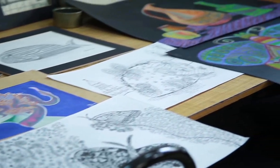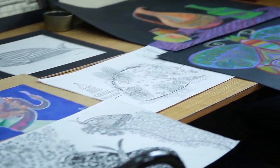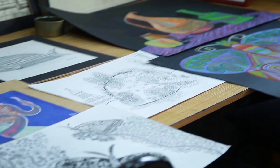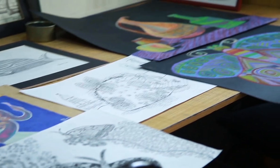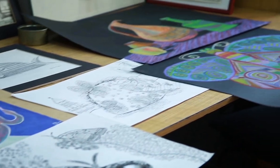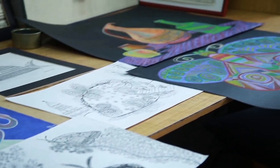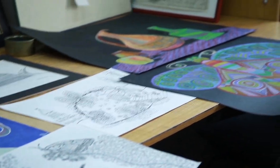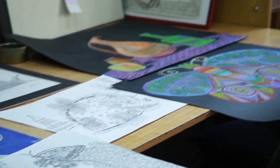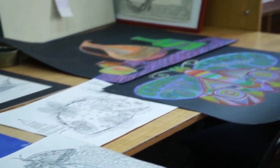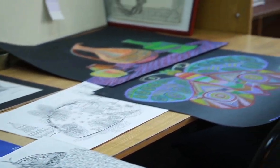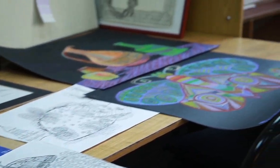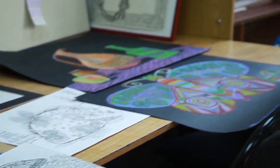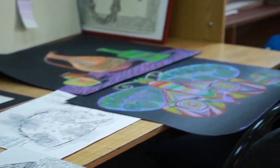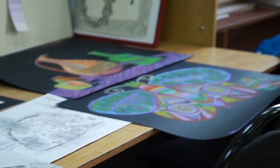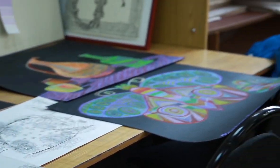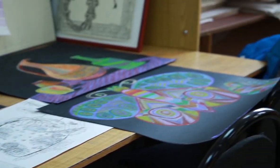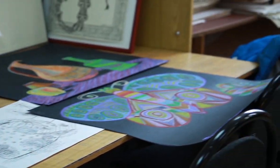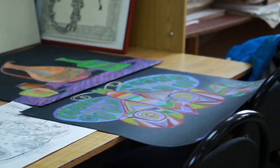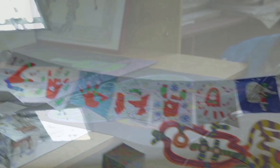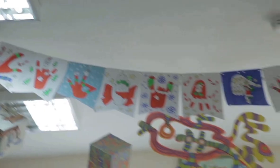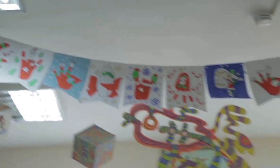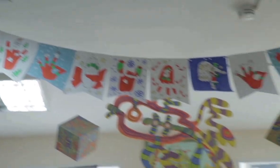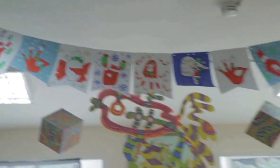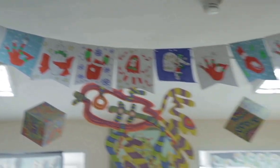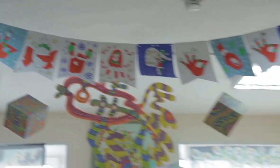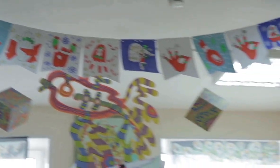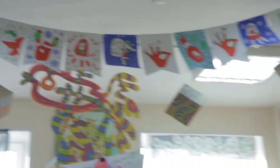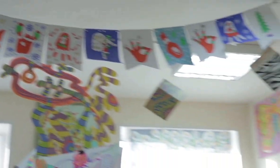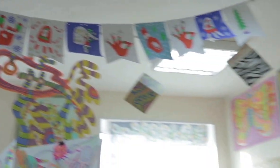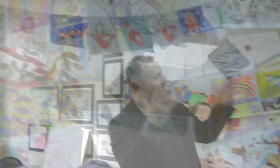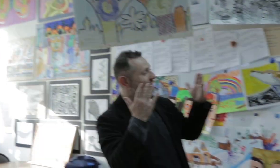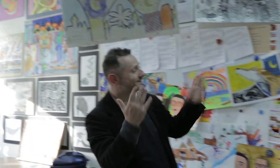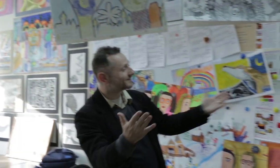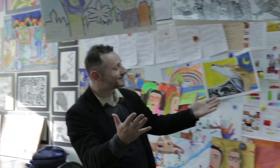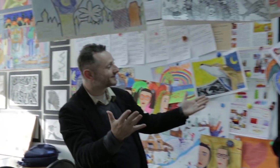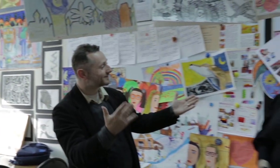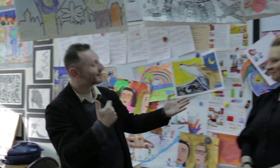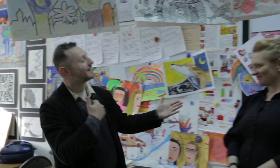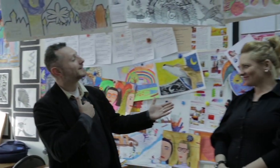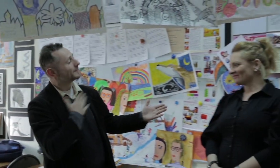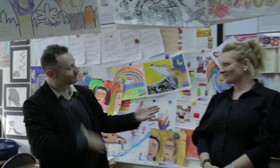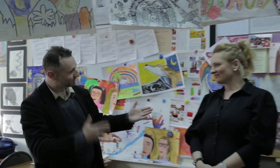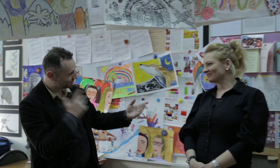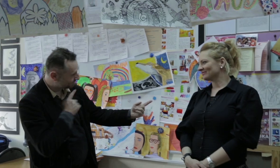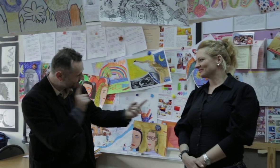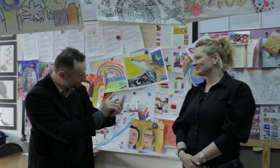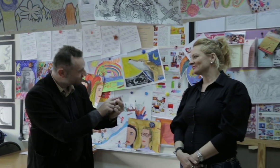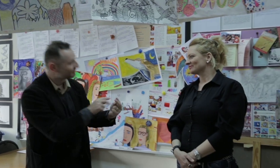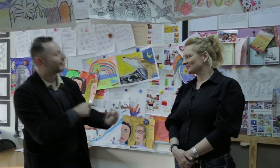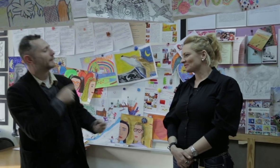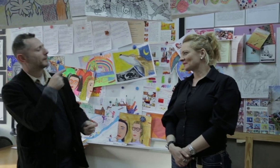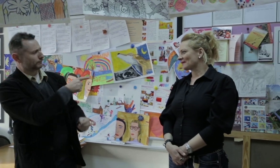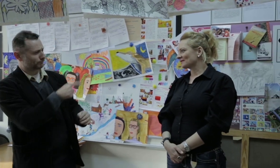the theater from 12 actors to 20 actors. These eight actors that we hired were all university-trained actors and people that had graduated last